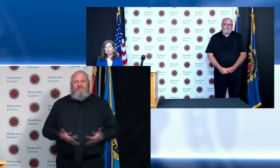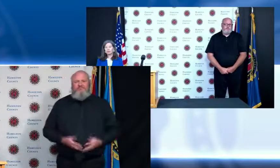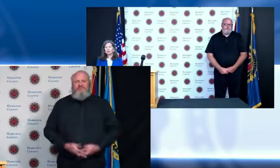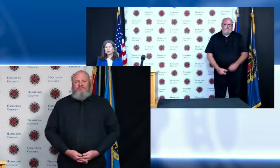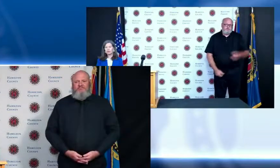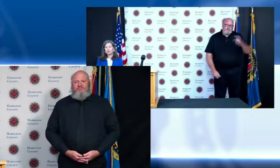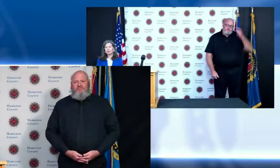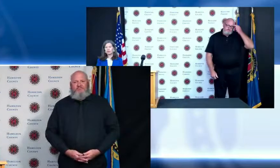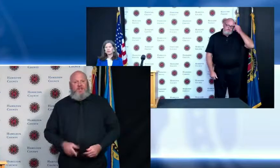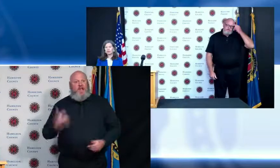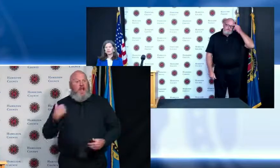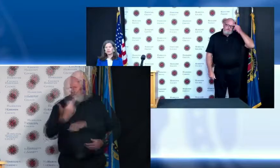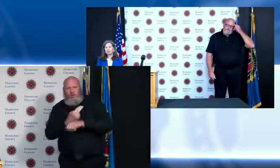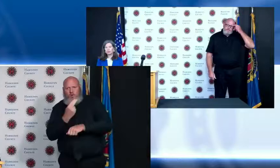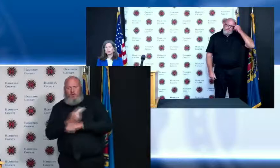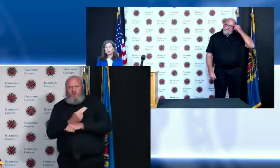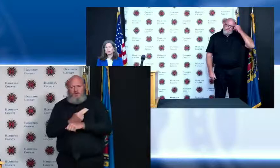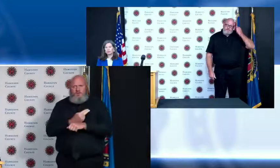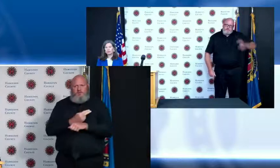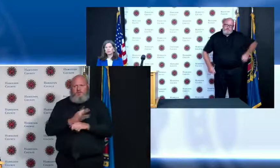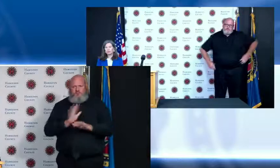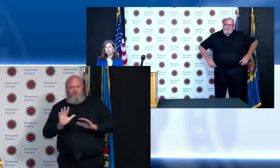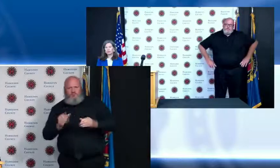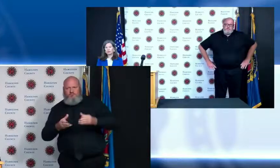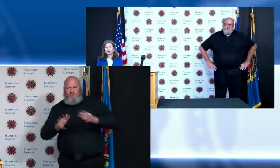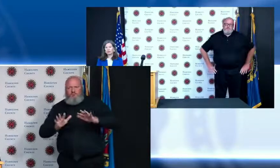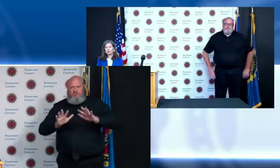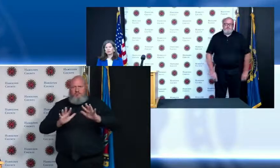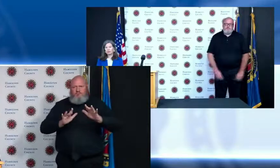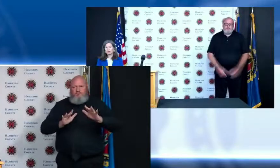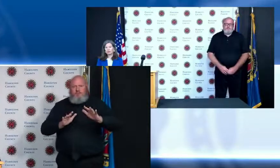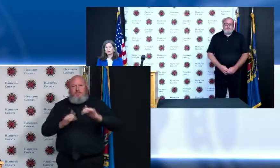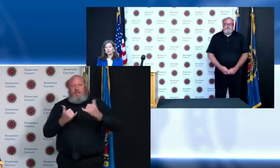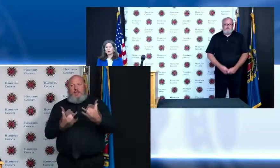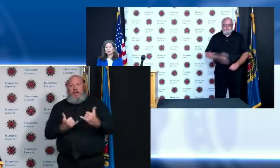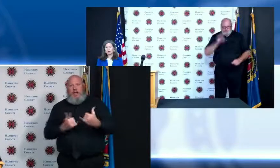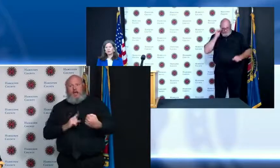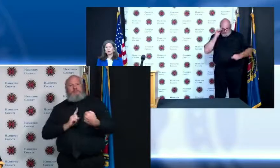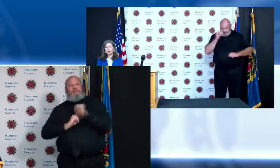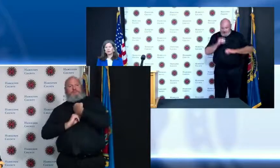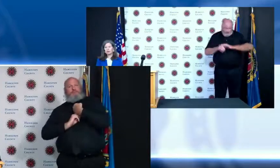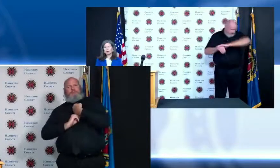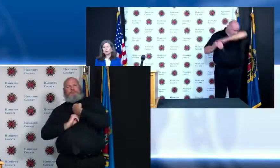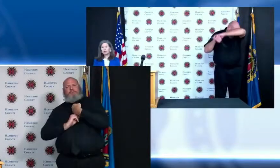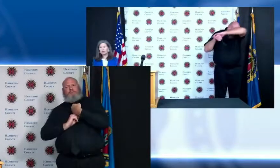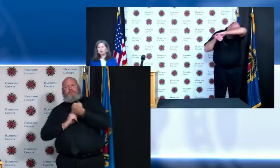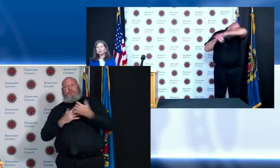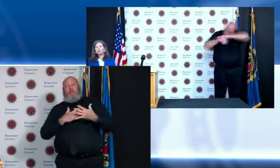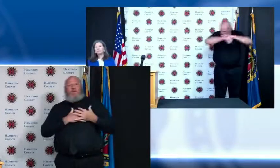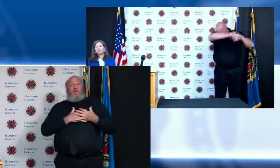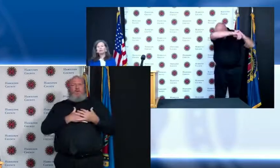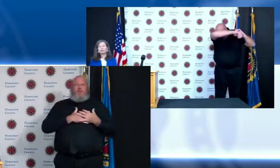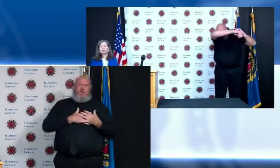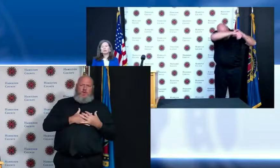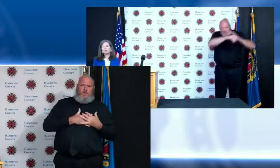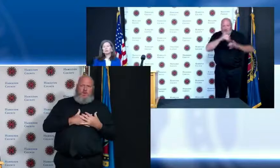Administration Building today feels like a gut punch because we are reporting two deaths today